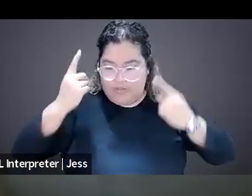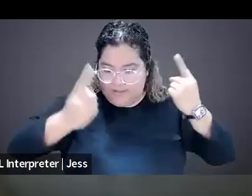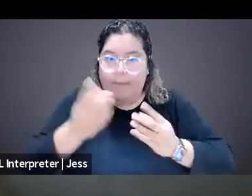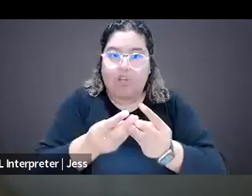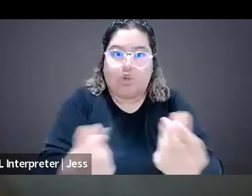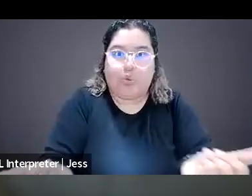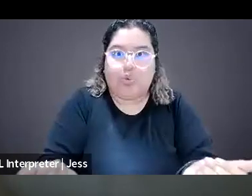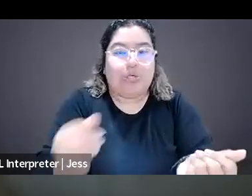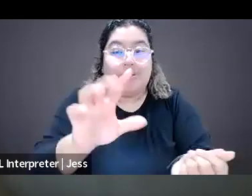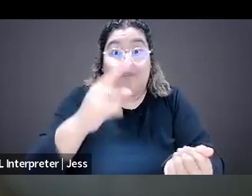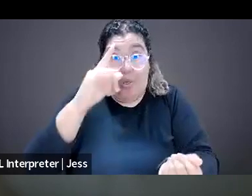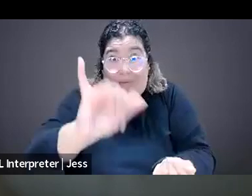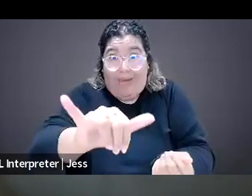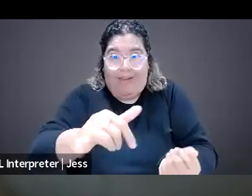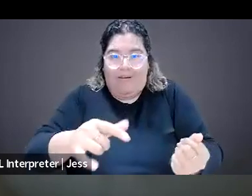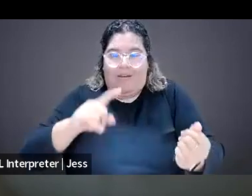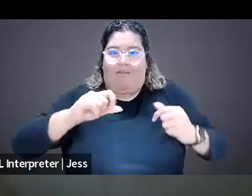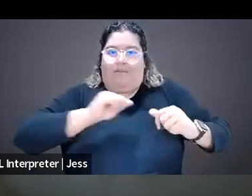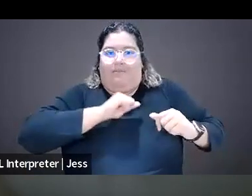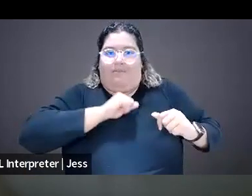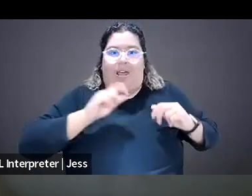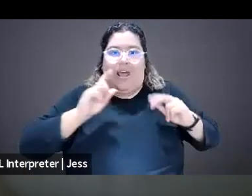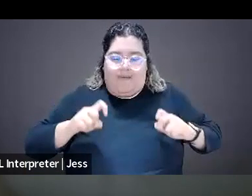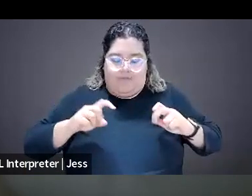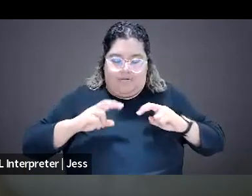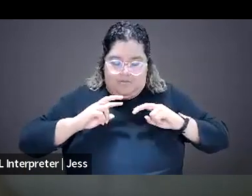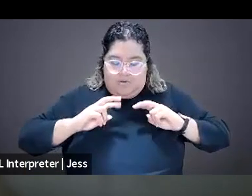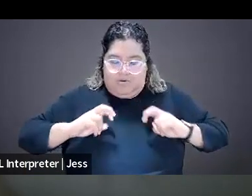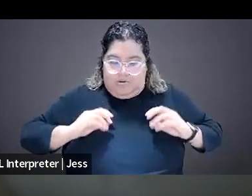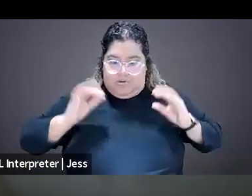in a space where they can do that. So I think that,